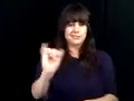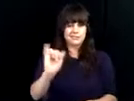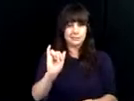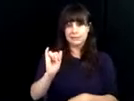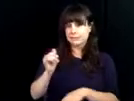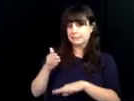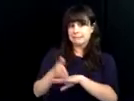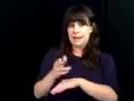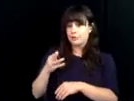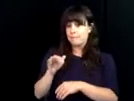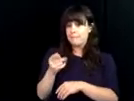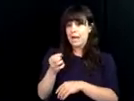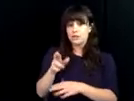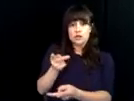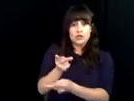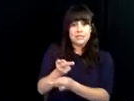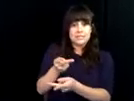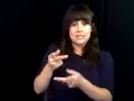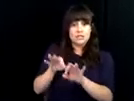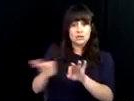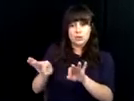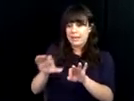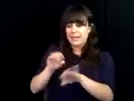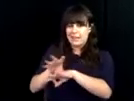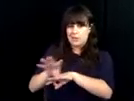bvi and vocational rehabilitation. It's through these programs that I was